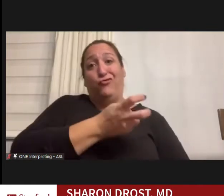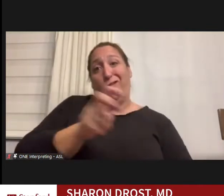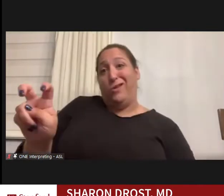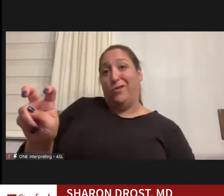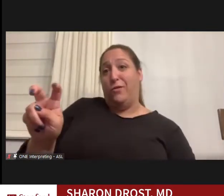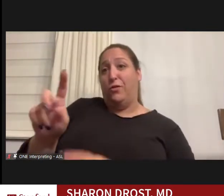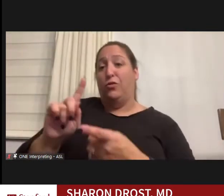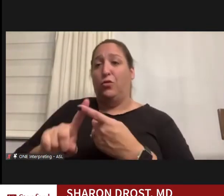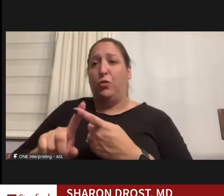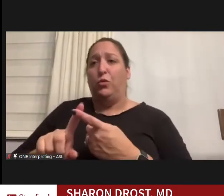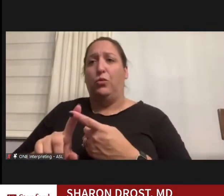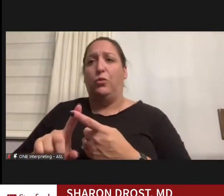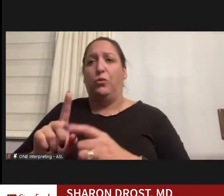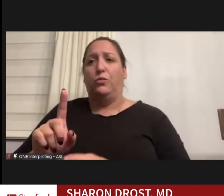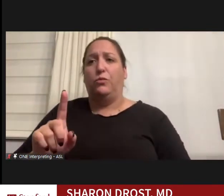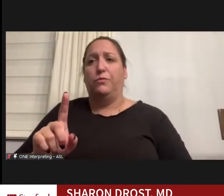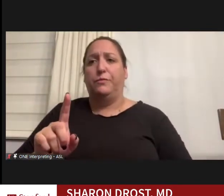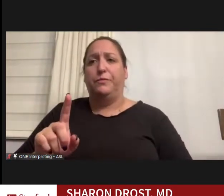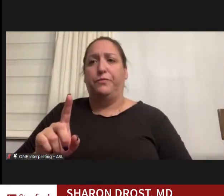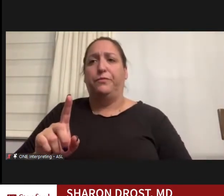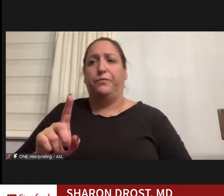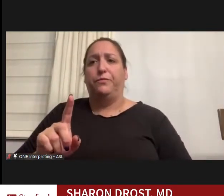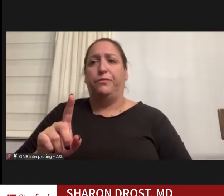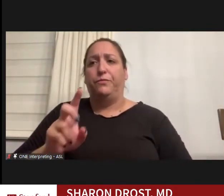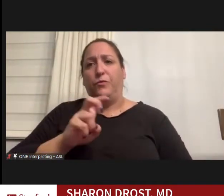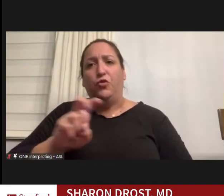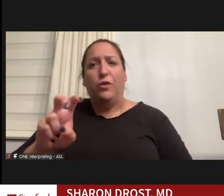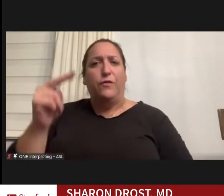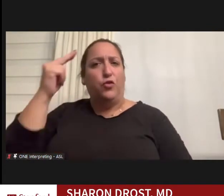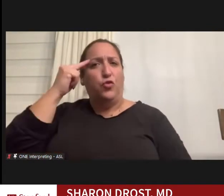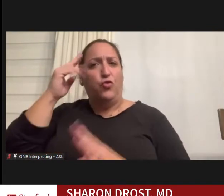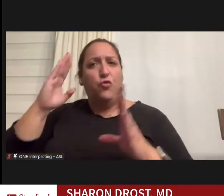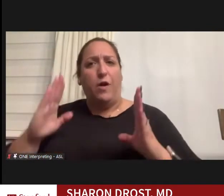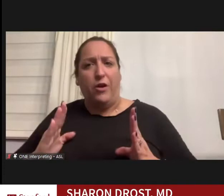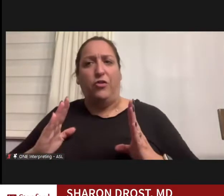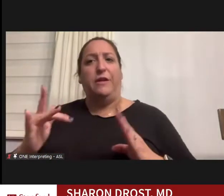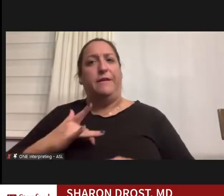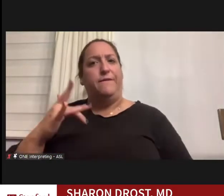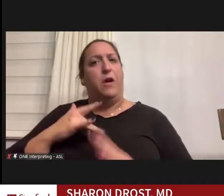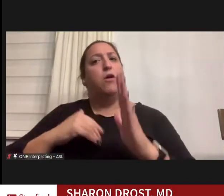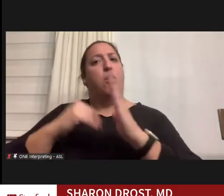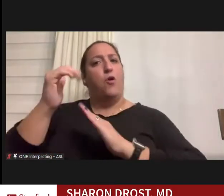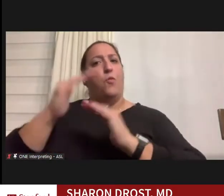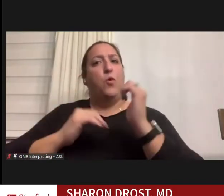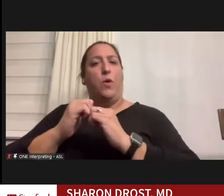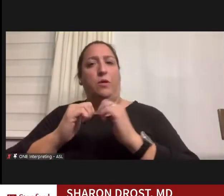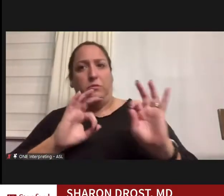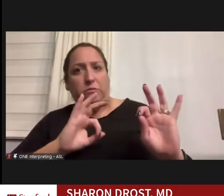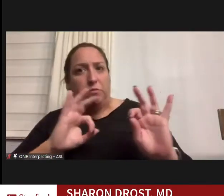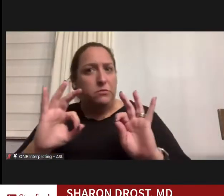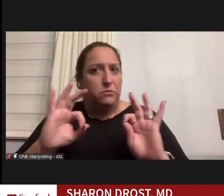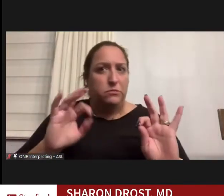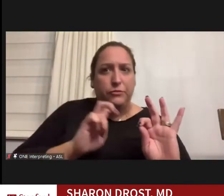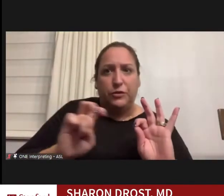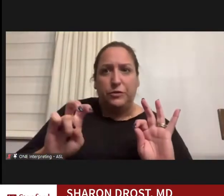a neurologist that they felt comfortable with. And that could continue their character,